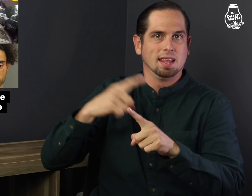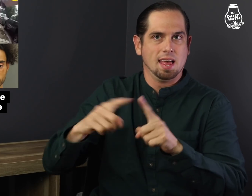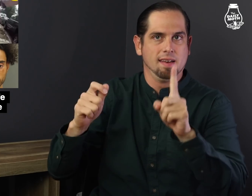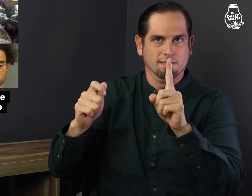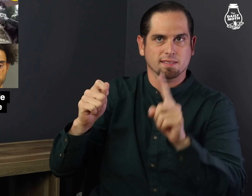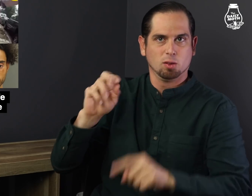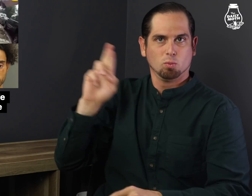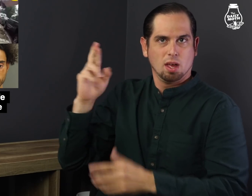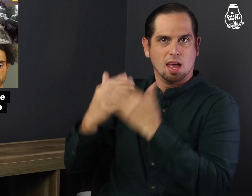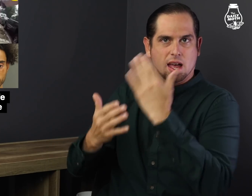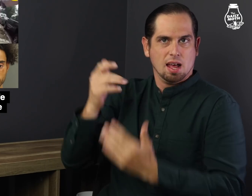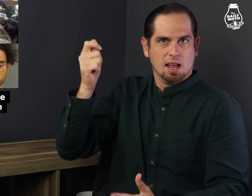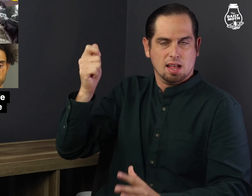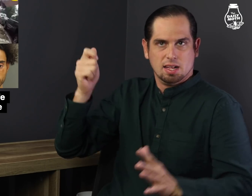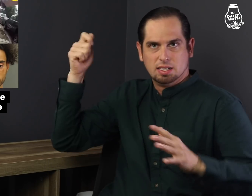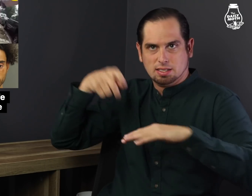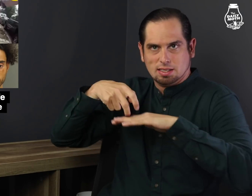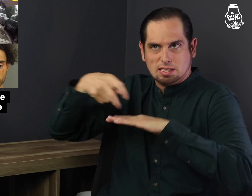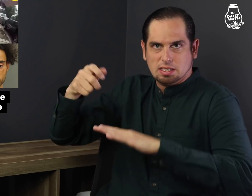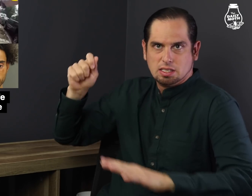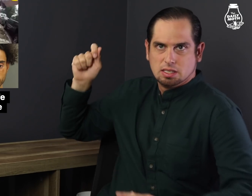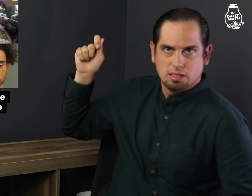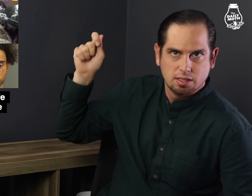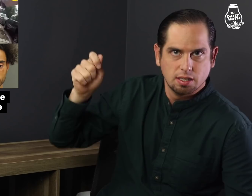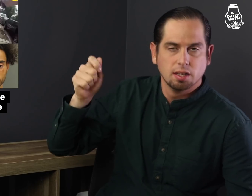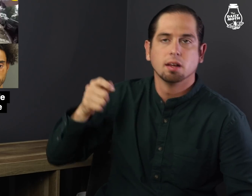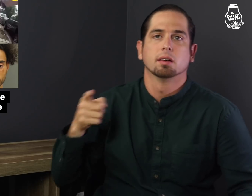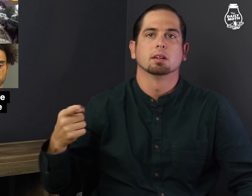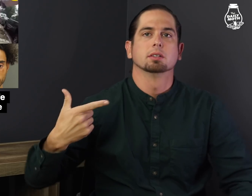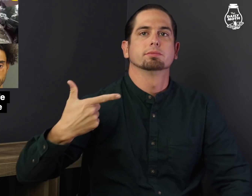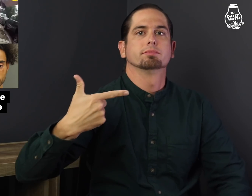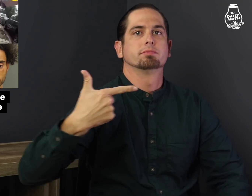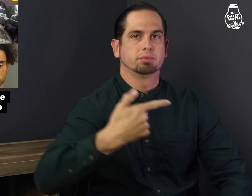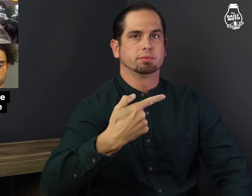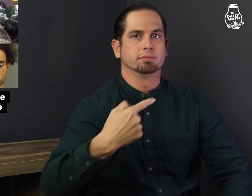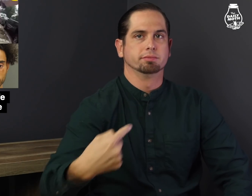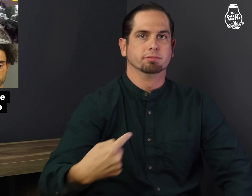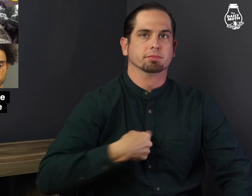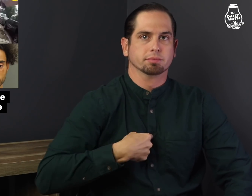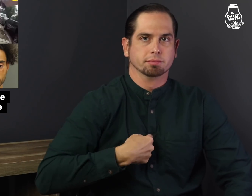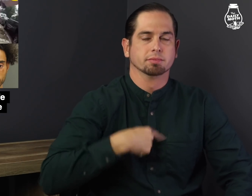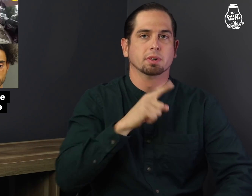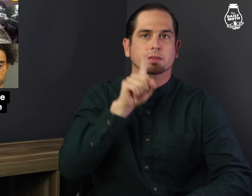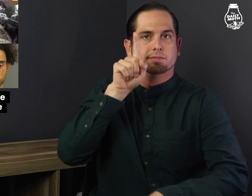a knife in his right hand before he was shot in the chest.